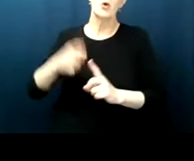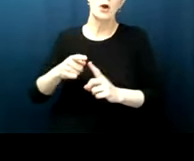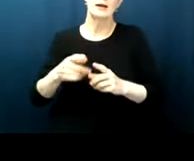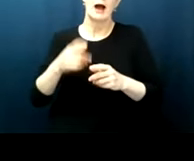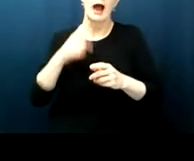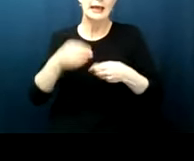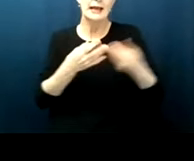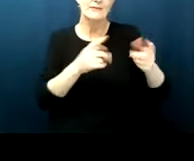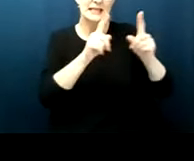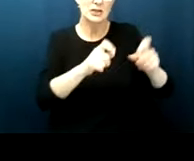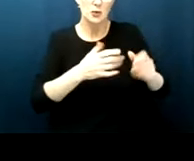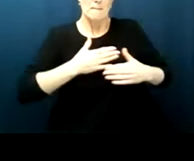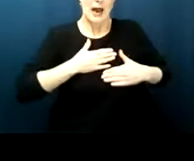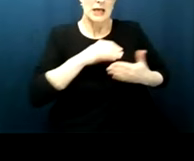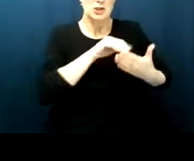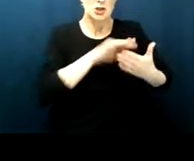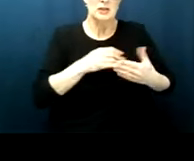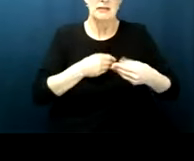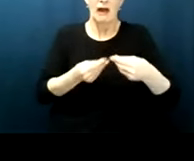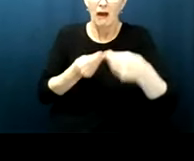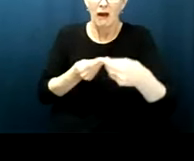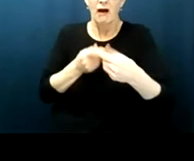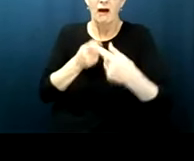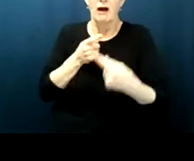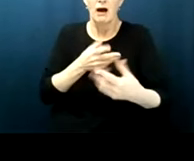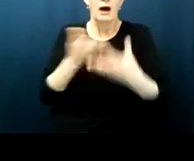it out the answers are impossible and i ask them how many of them think they would have been able